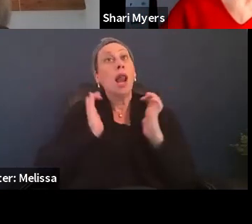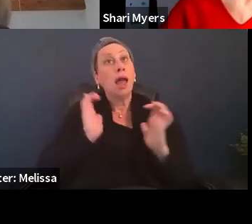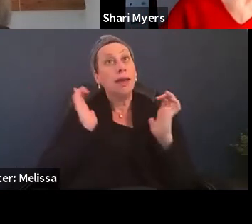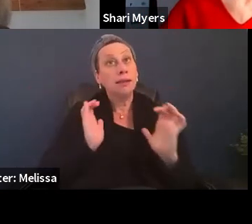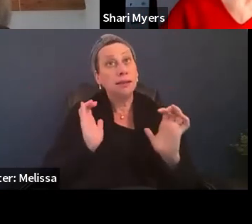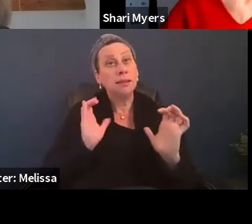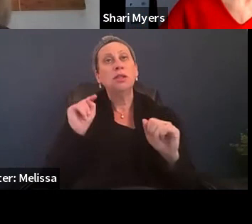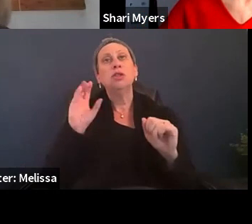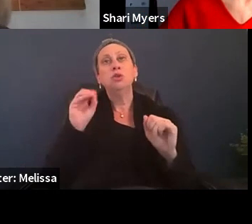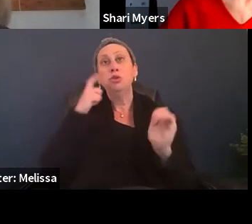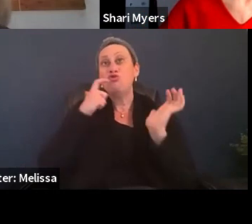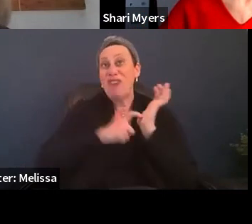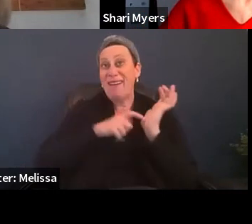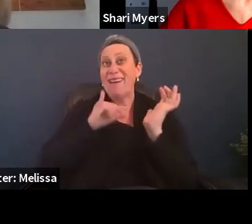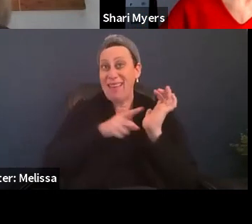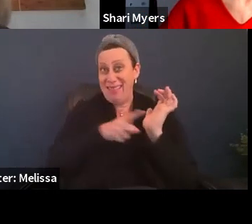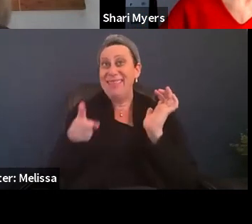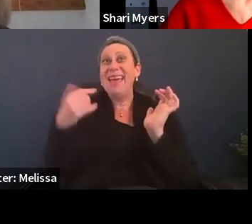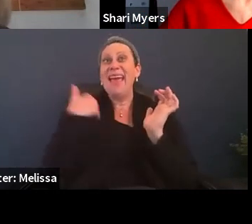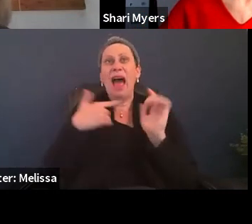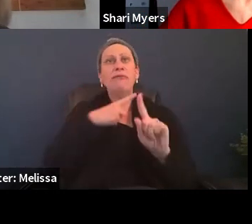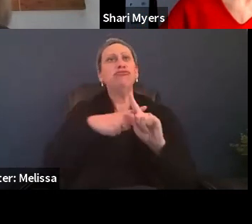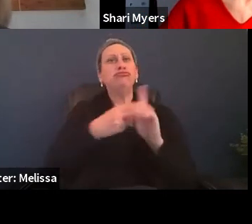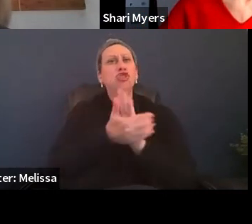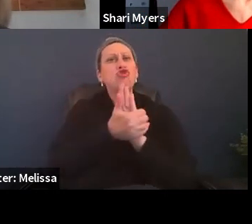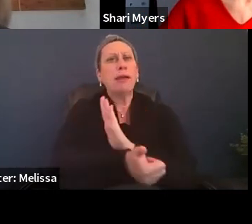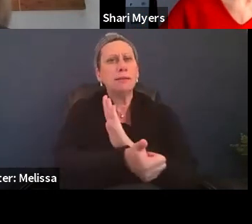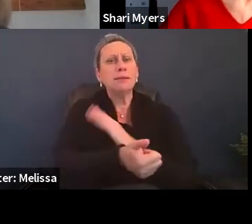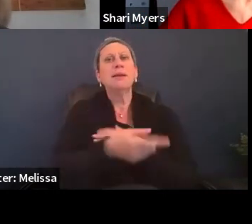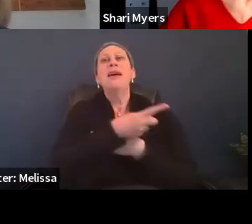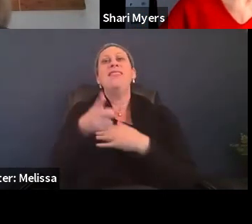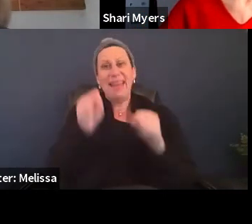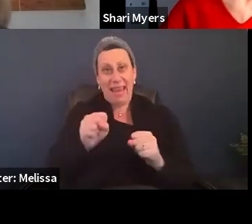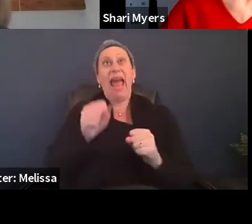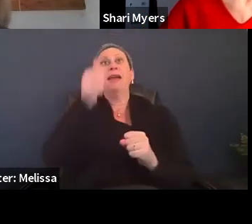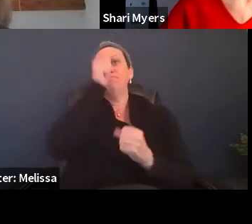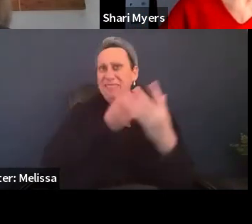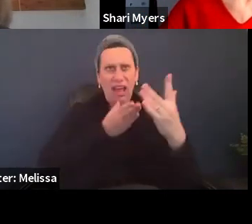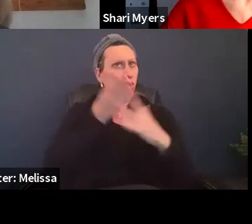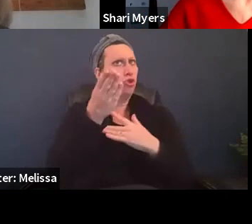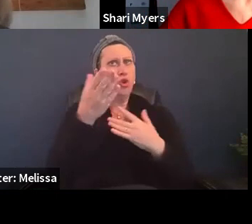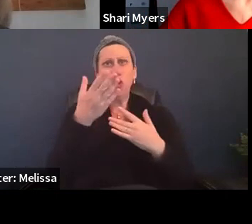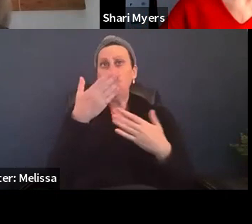to recognize that they do have strengths that they can get through whatever they're going through